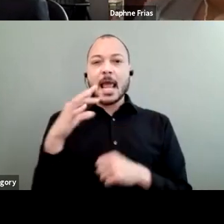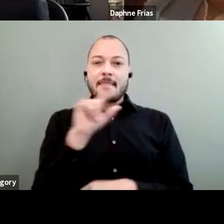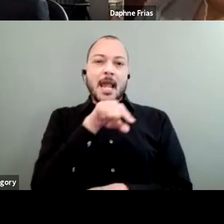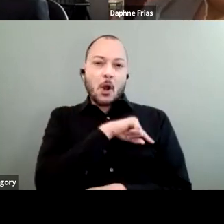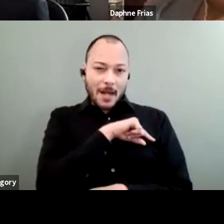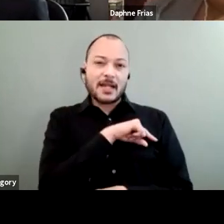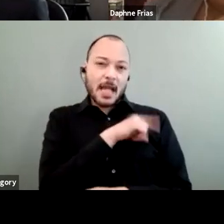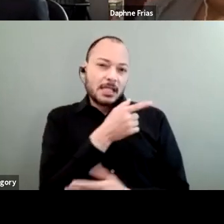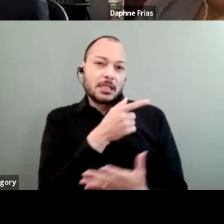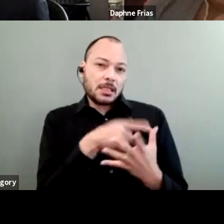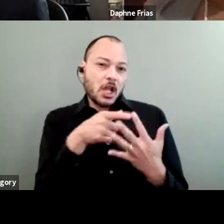of grants in general.